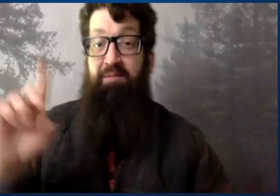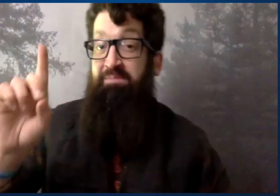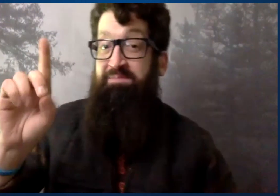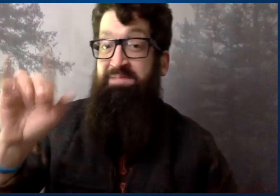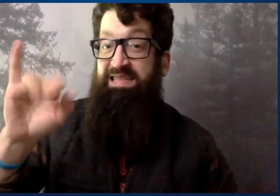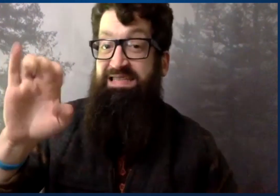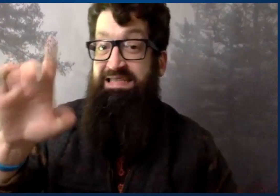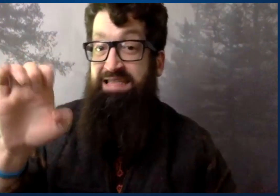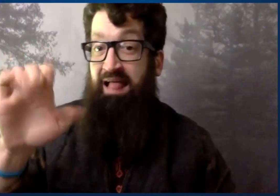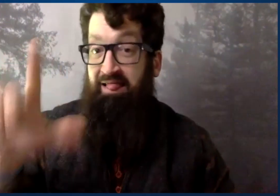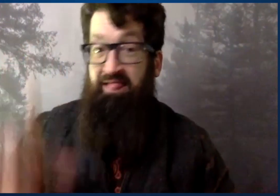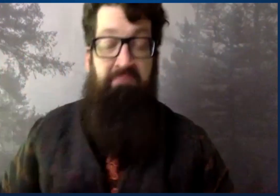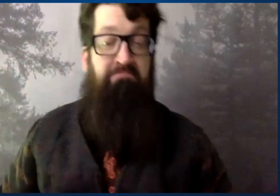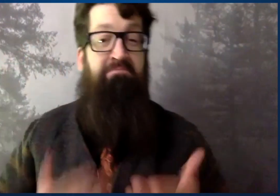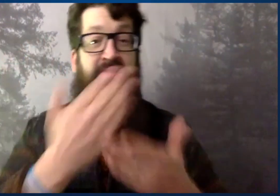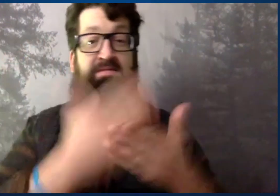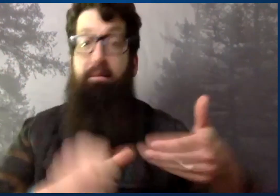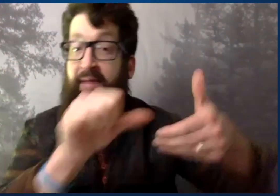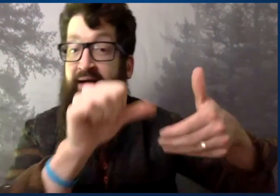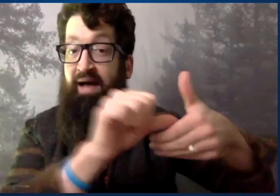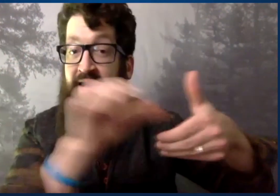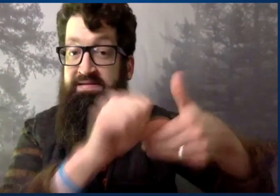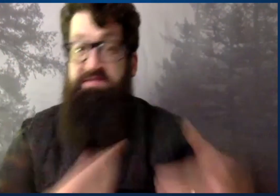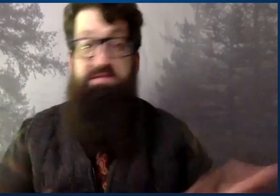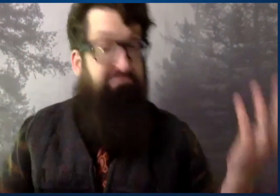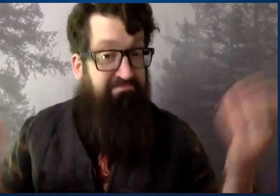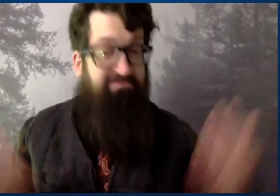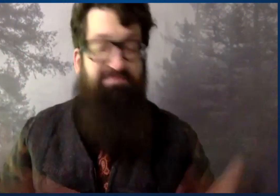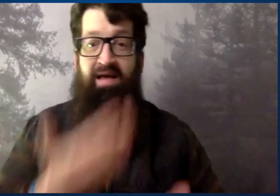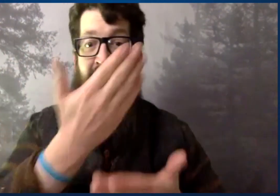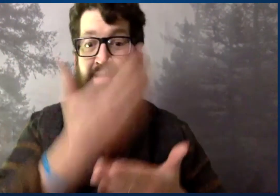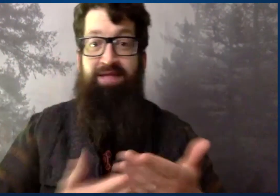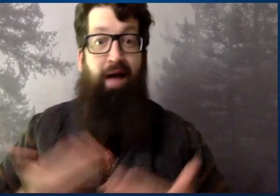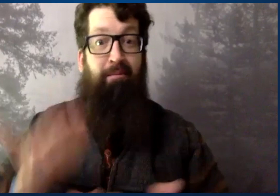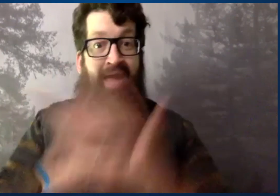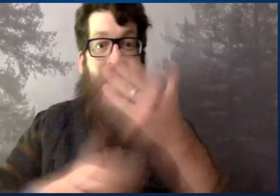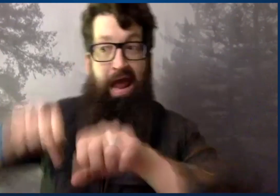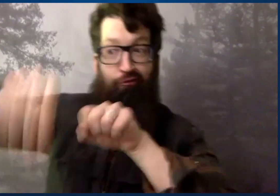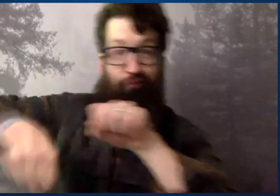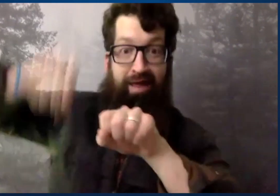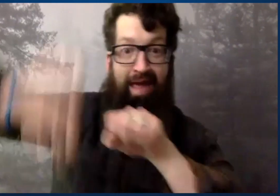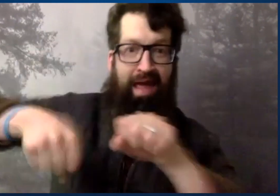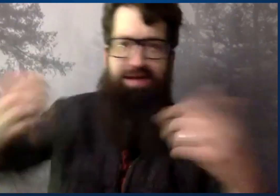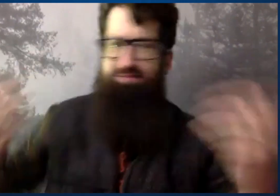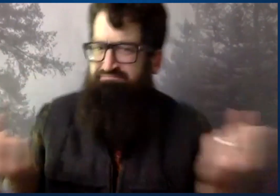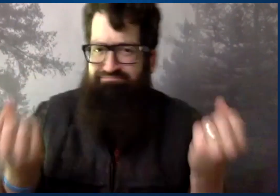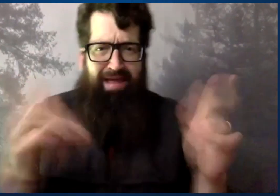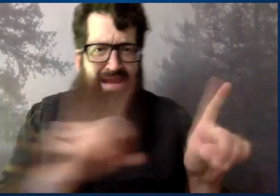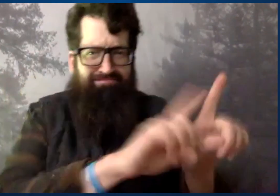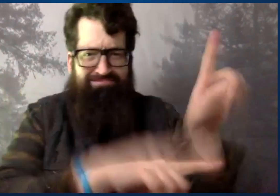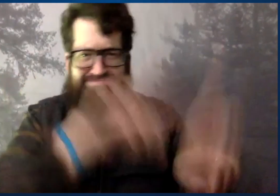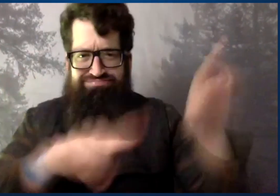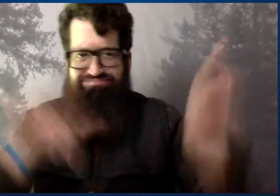and then there's an electrical system, and then it becomes digital. And some have hand cranks.